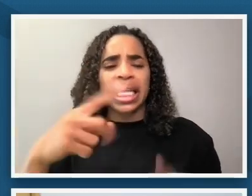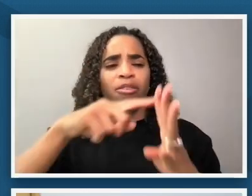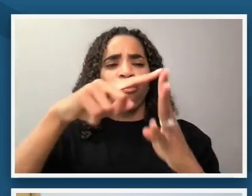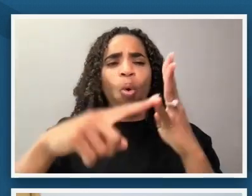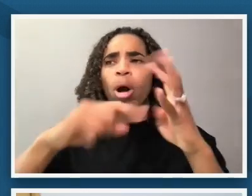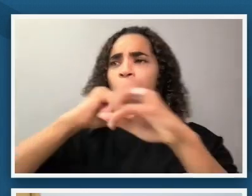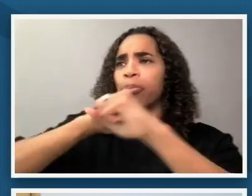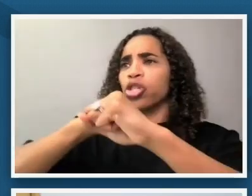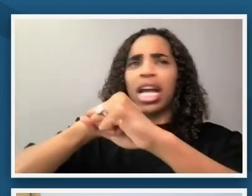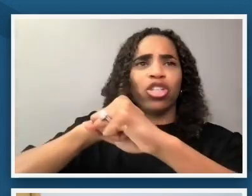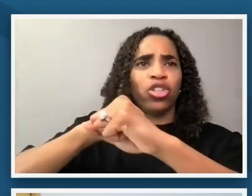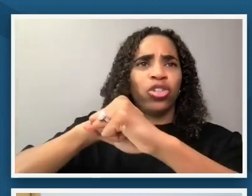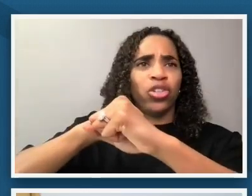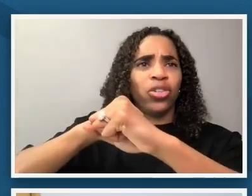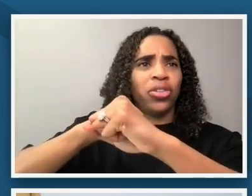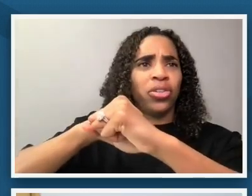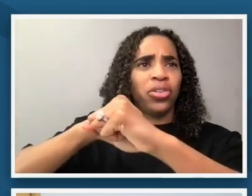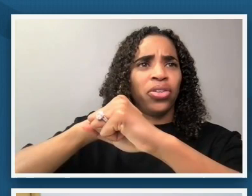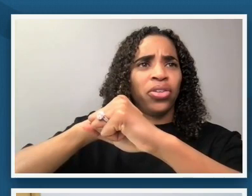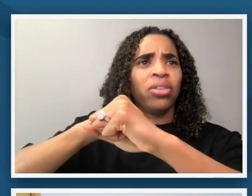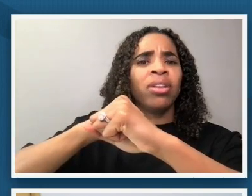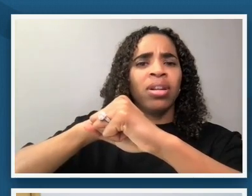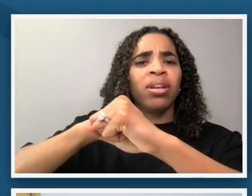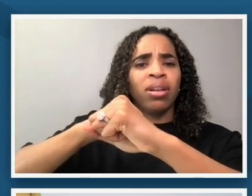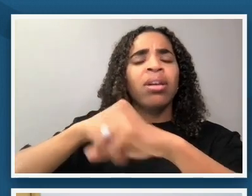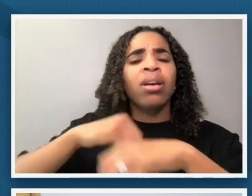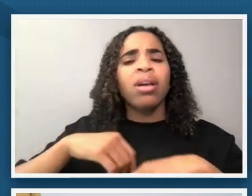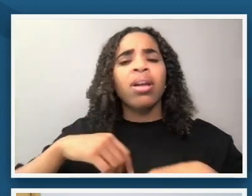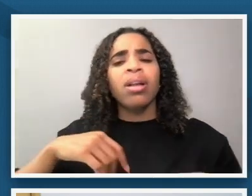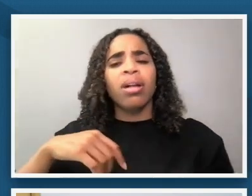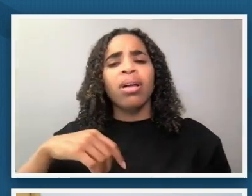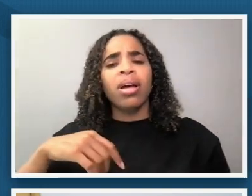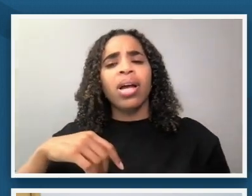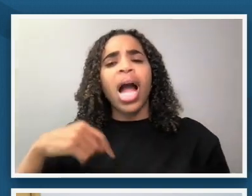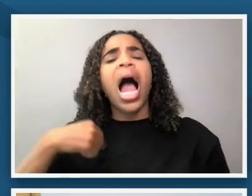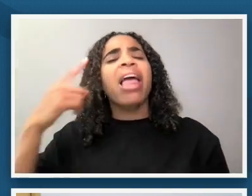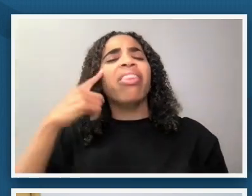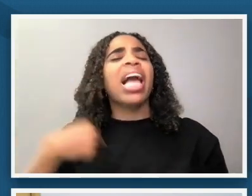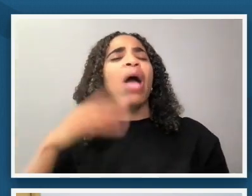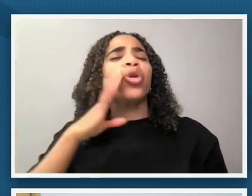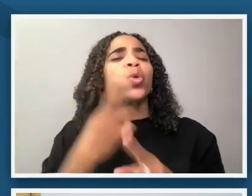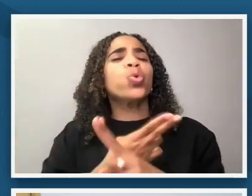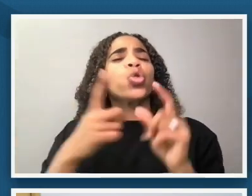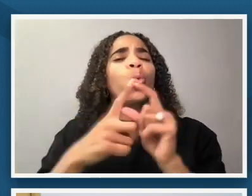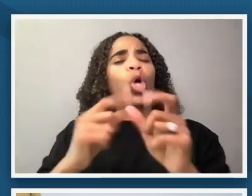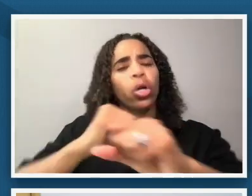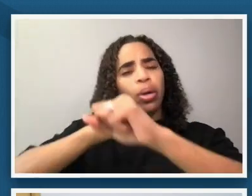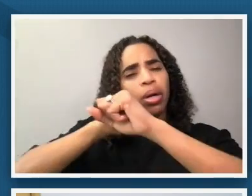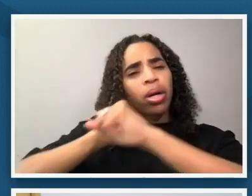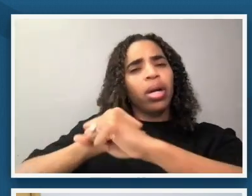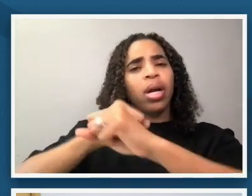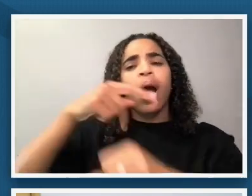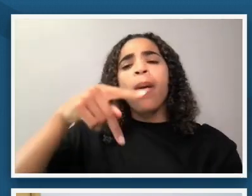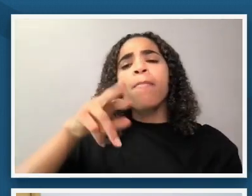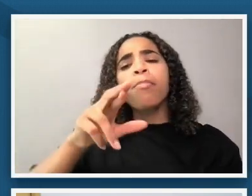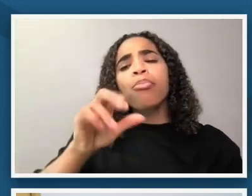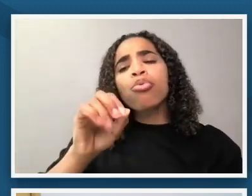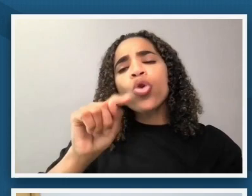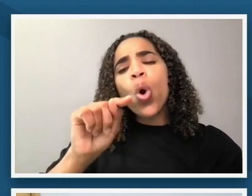um in the group and so i think i would use that word probably um